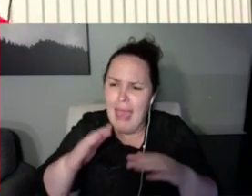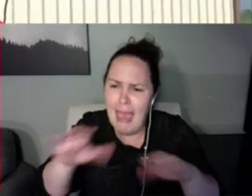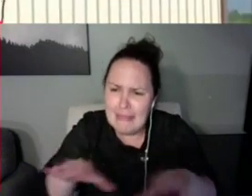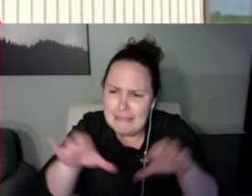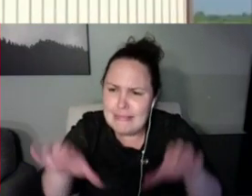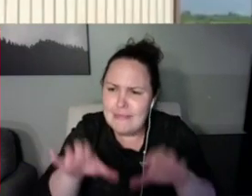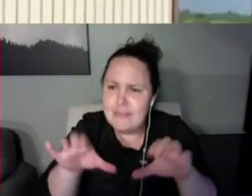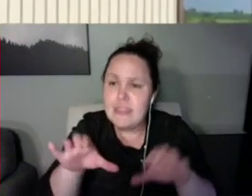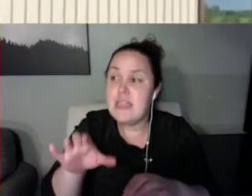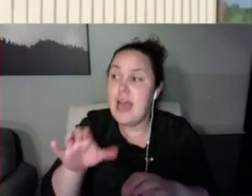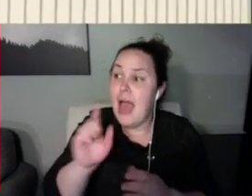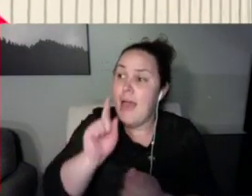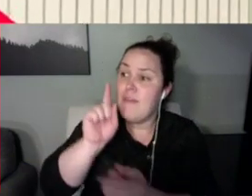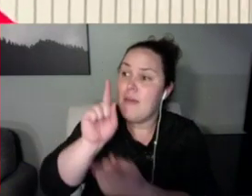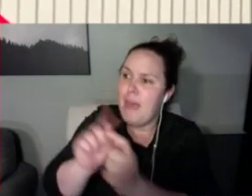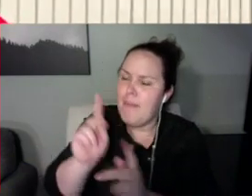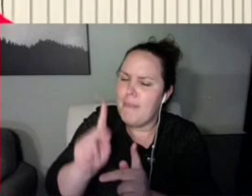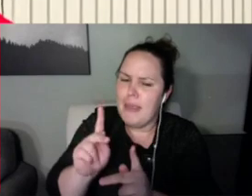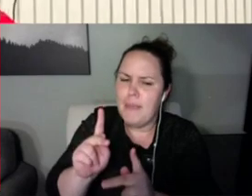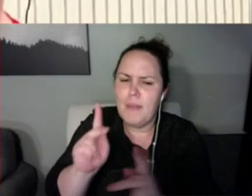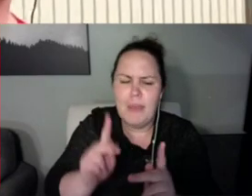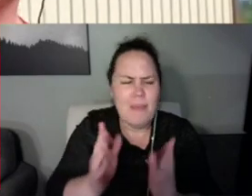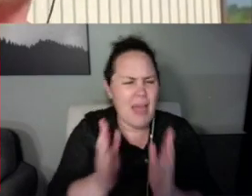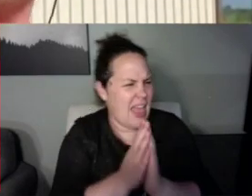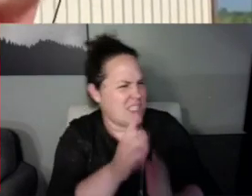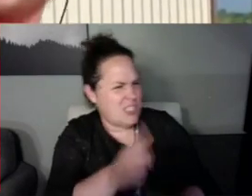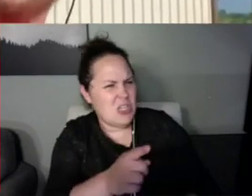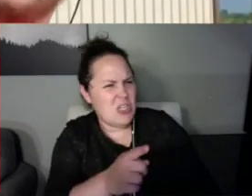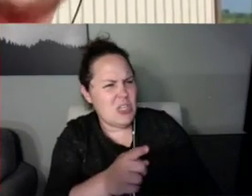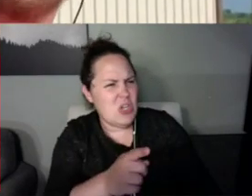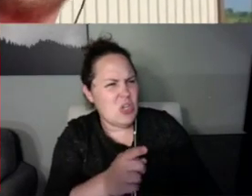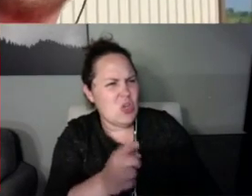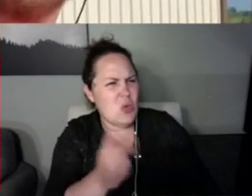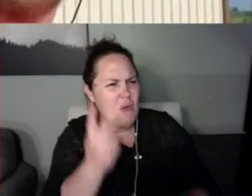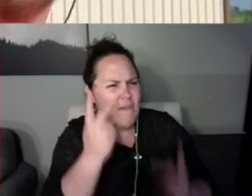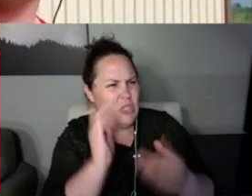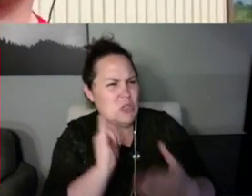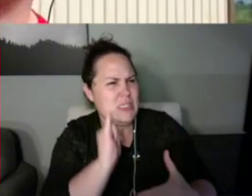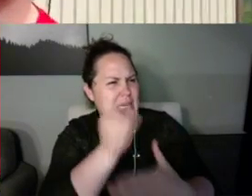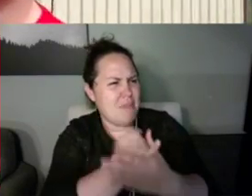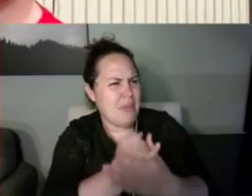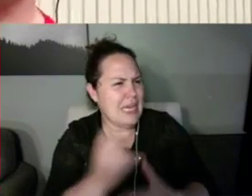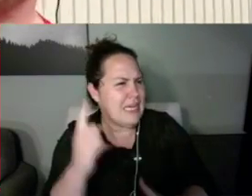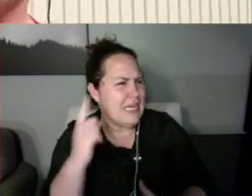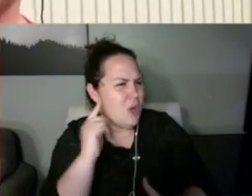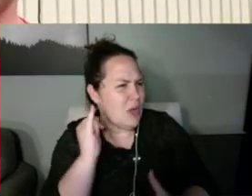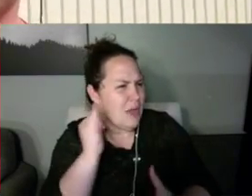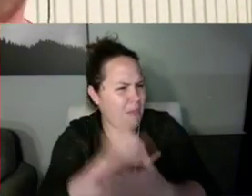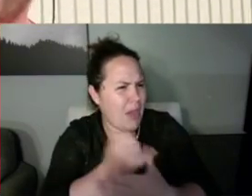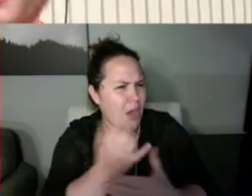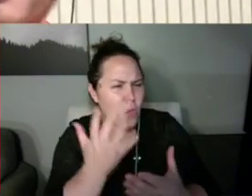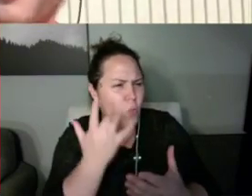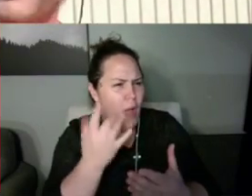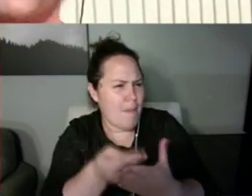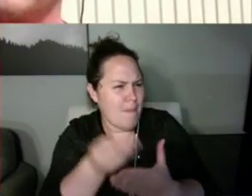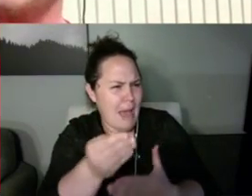of things with it. And I've met a lot of nice people. And when they ask me, Tyler why did you buy a tractor when you're visually impaired and hearing impaired.